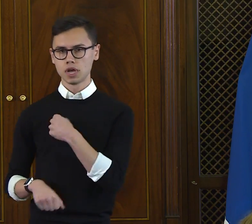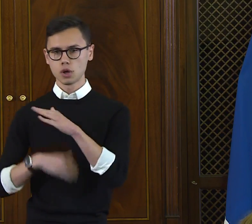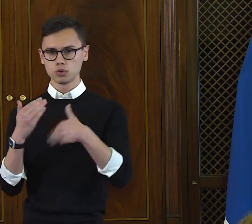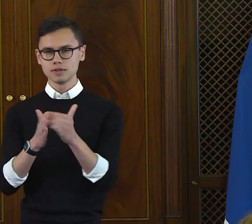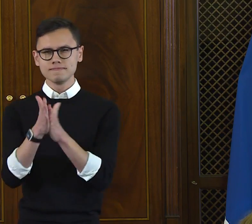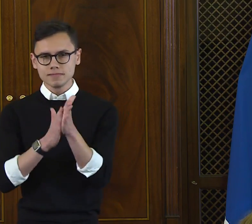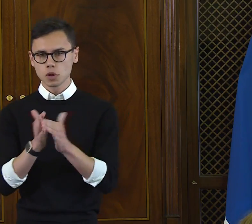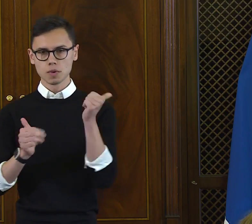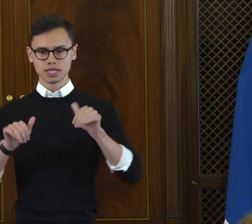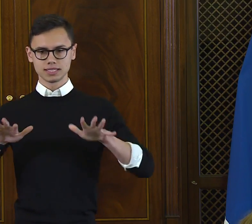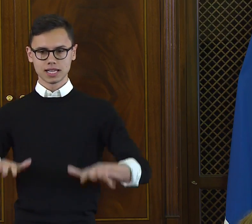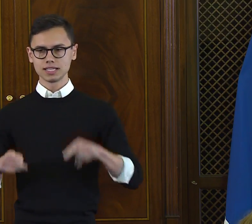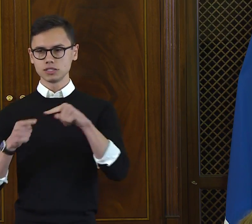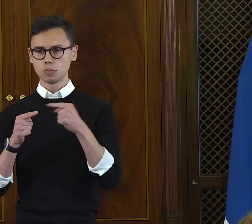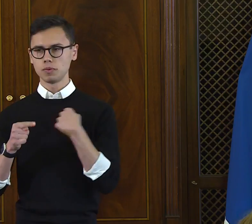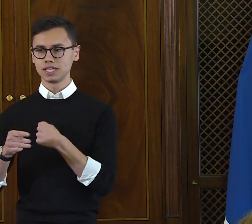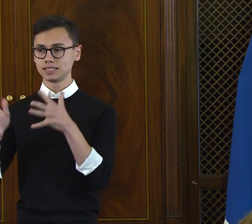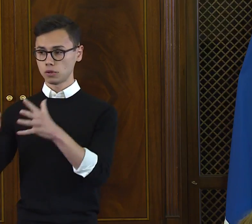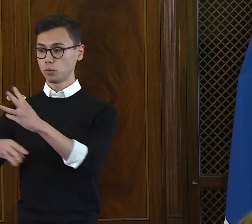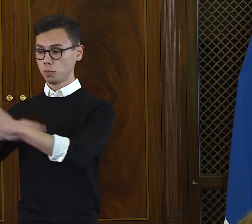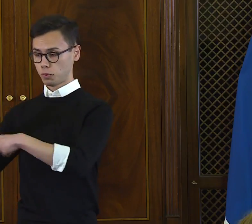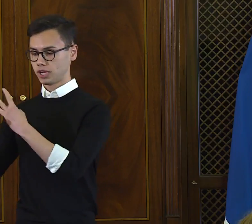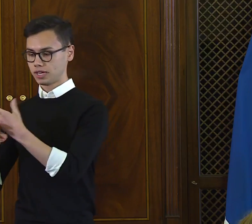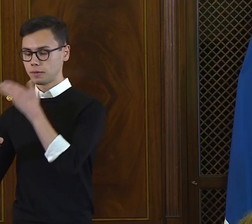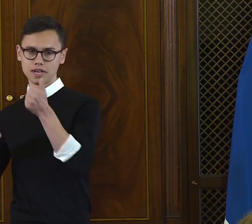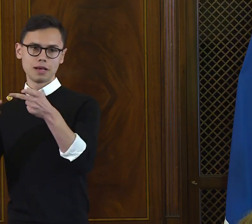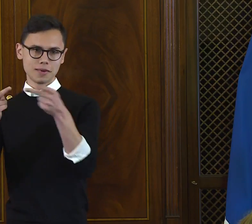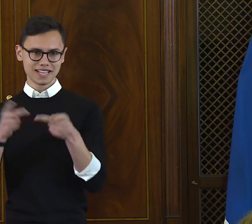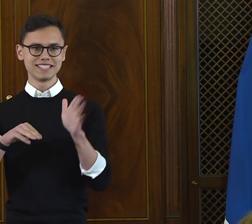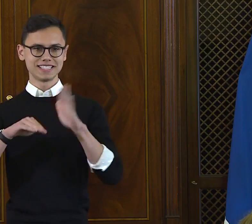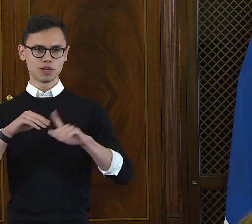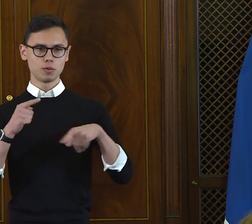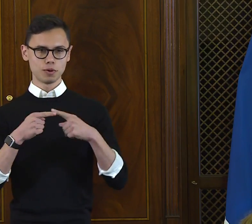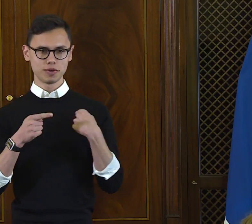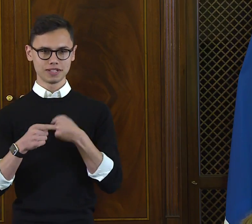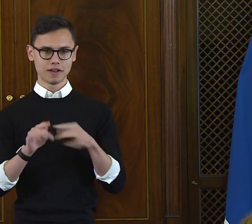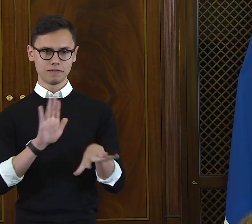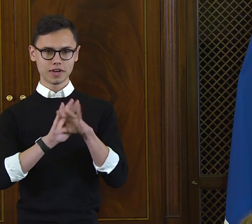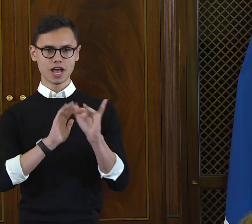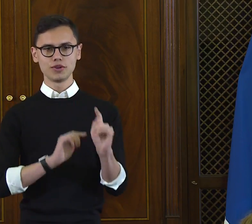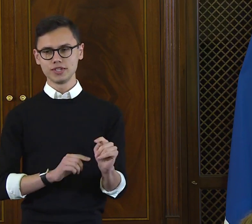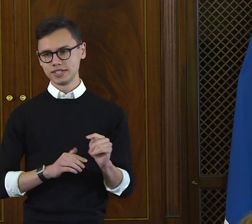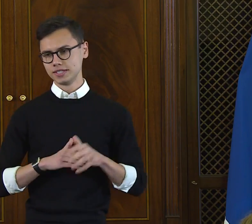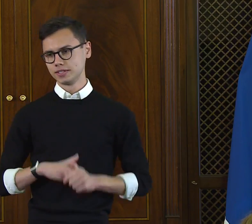I'm here because I know we won't rest until we leave the world a better place than we found it,